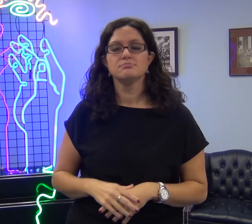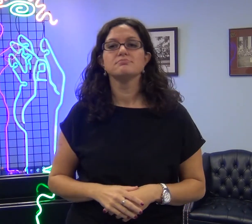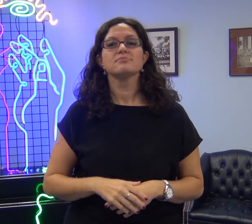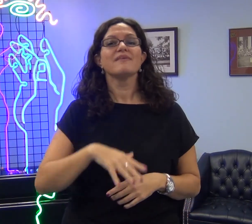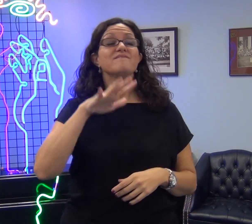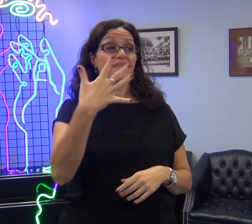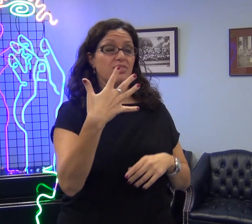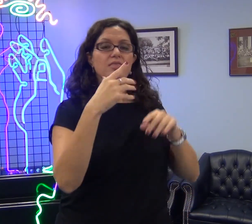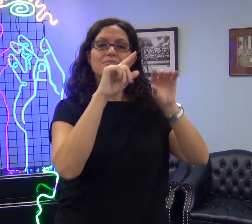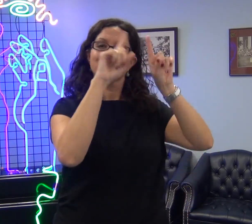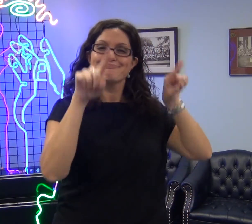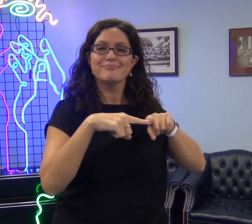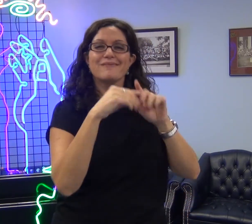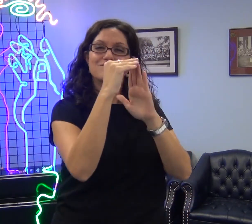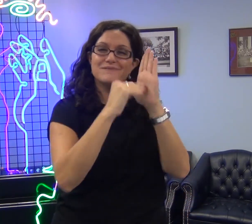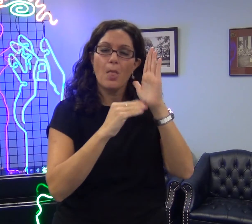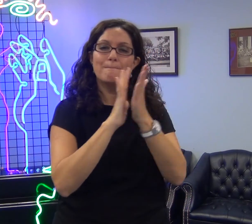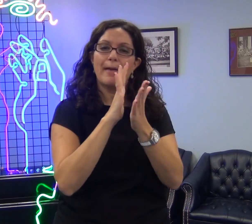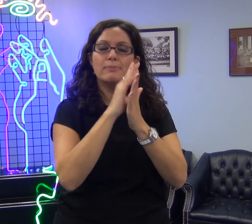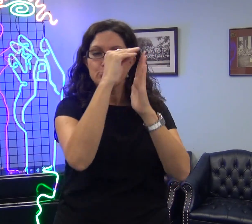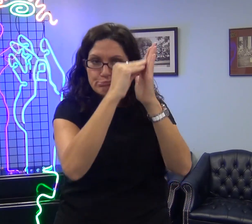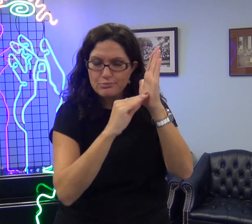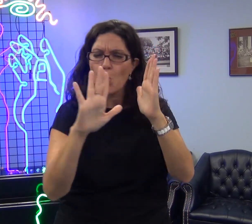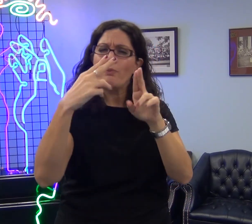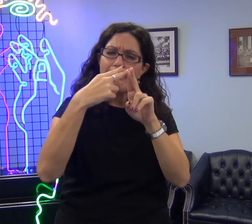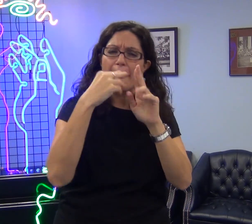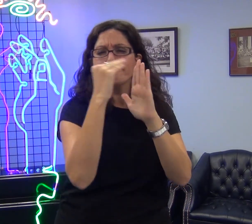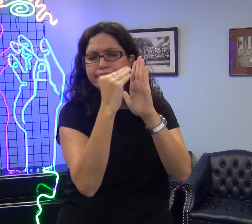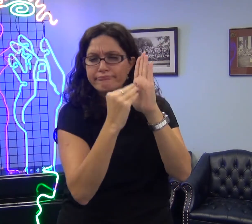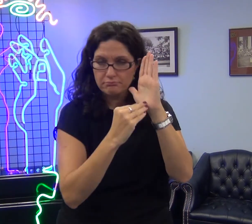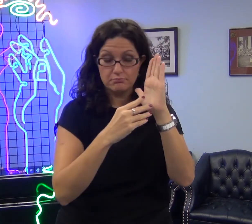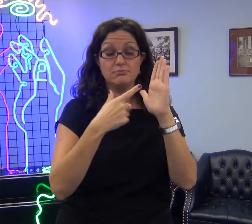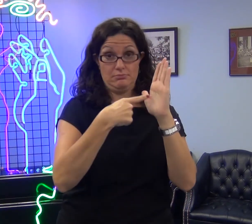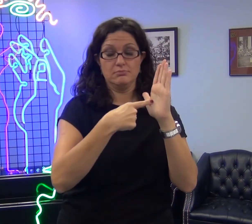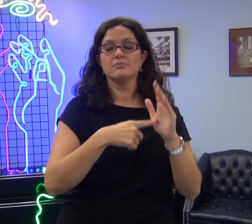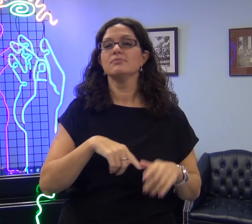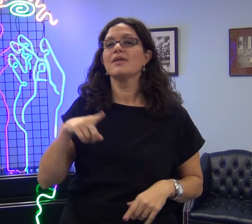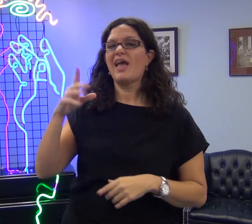Fifth is the Application Information where you fill out different information about yourself on an online application.